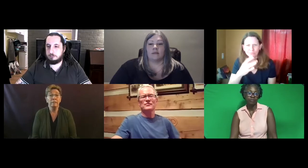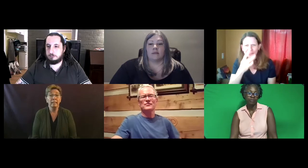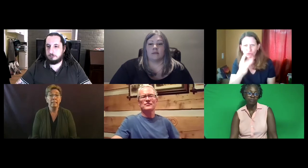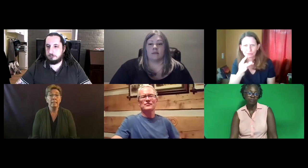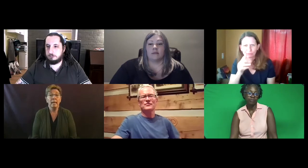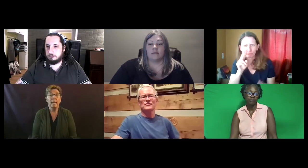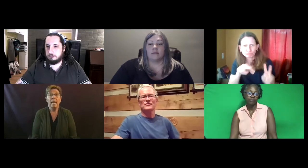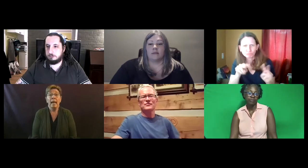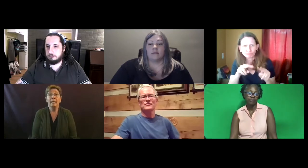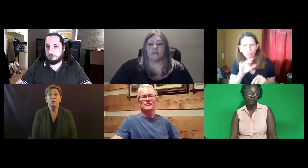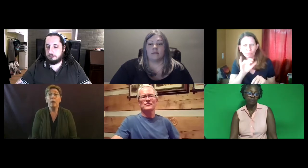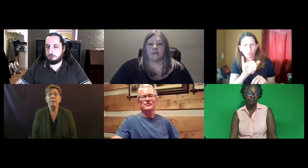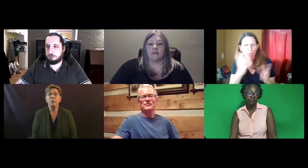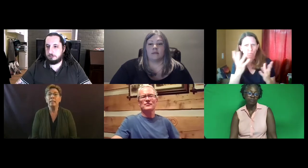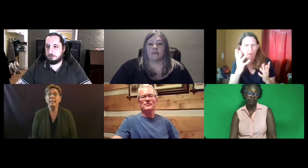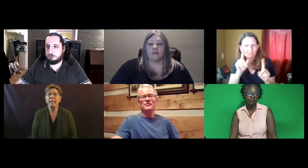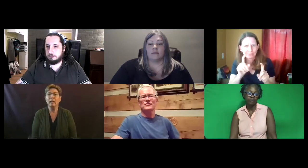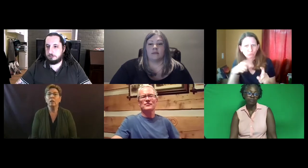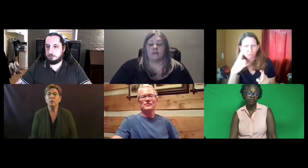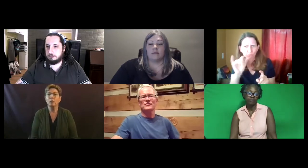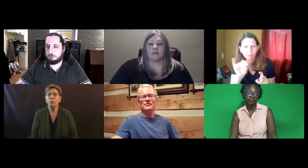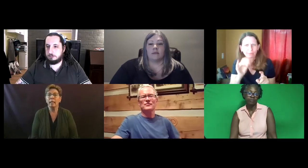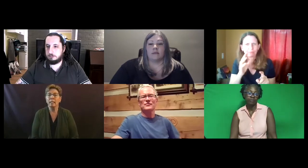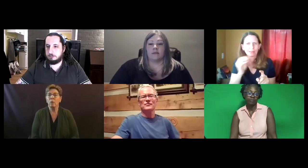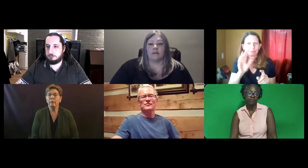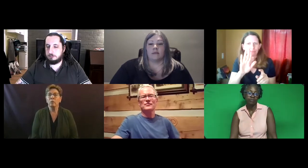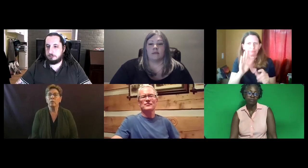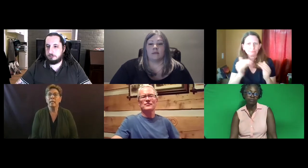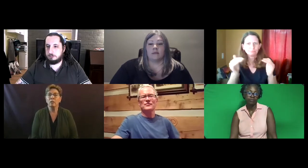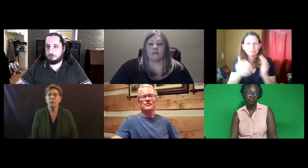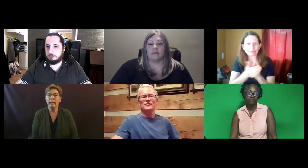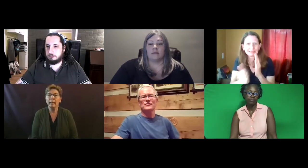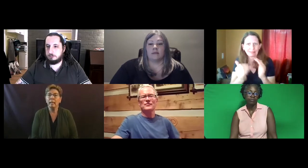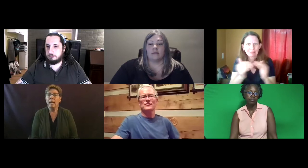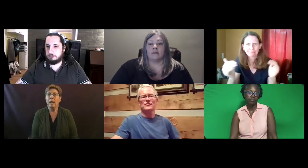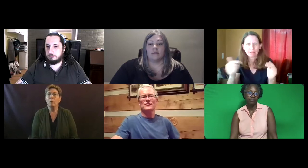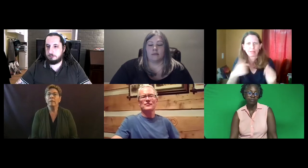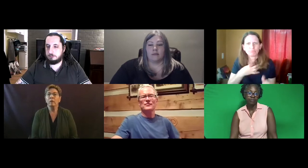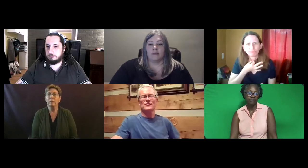So I'm interested to take a closer look at to what those tests look like, and what the